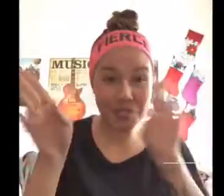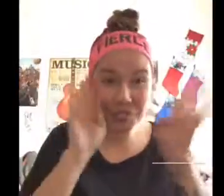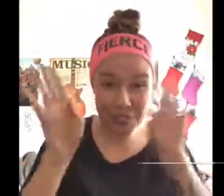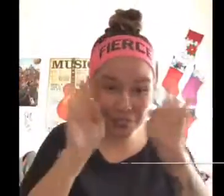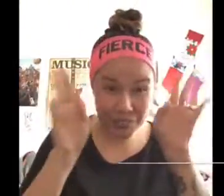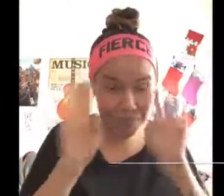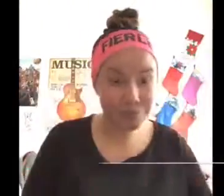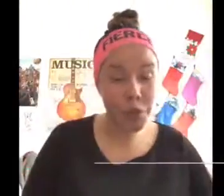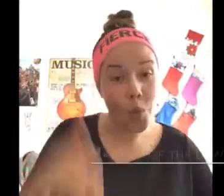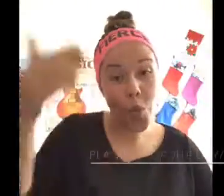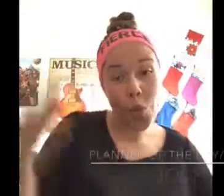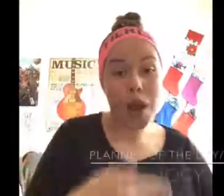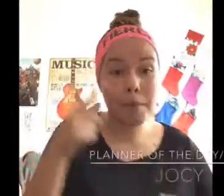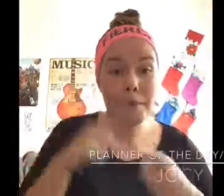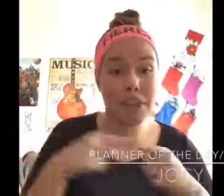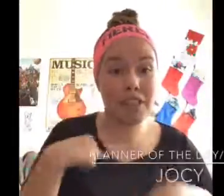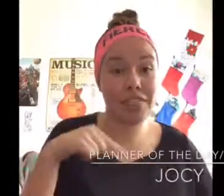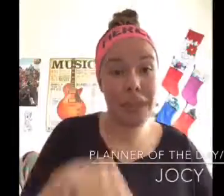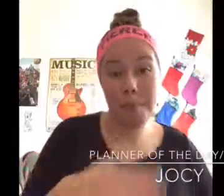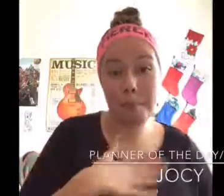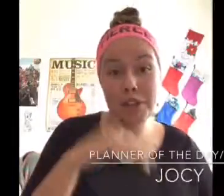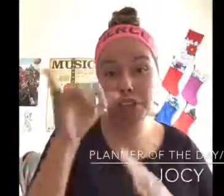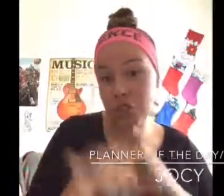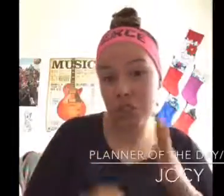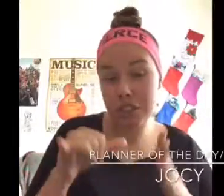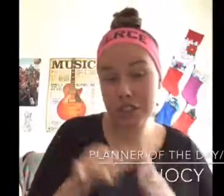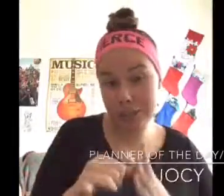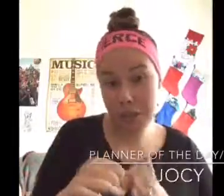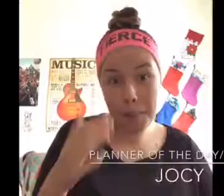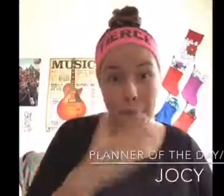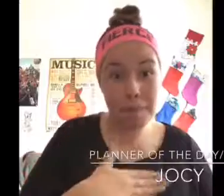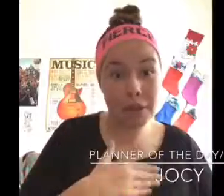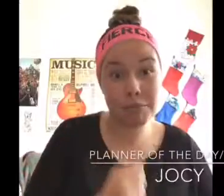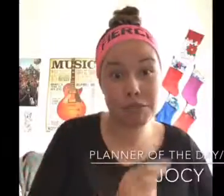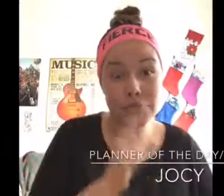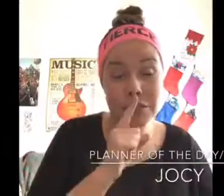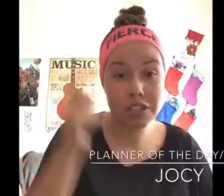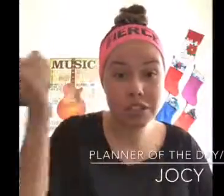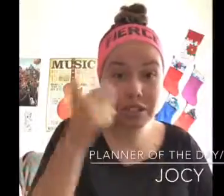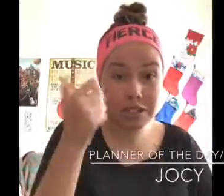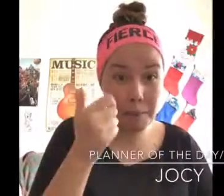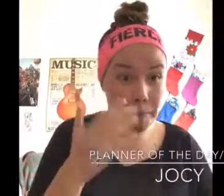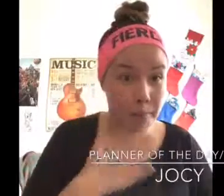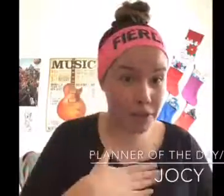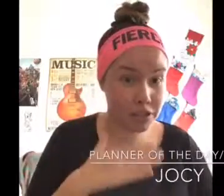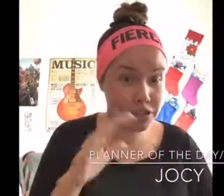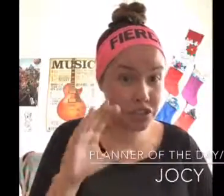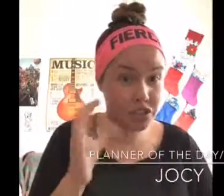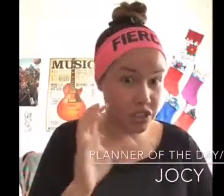Hello Welcome to my YouTube Please, make sure to subscription my channel...